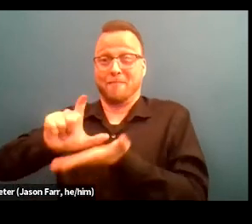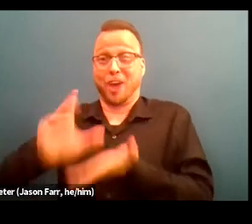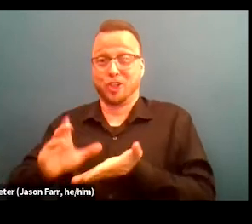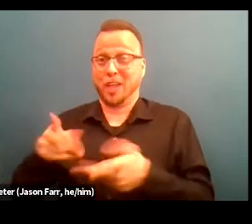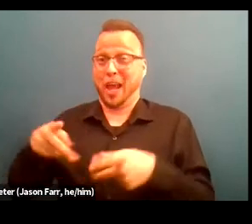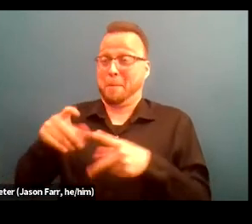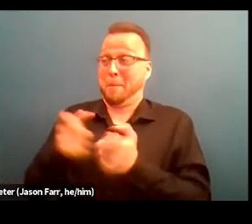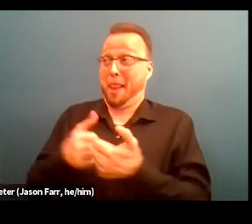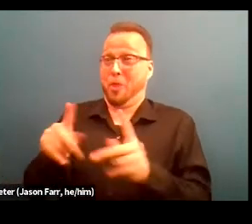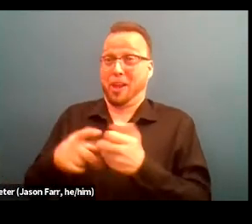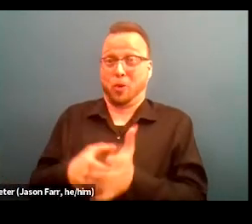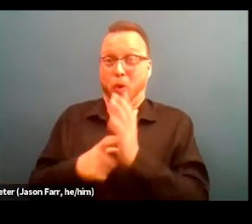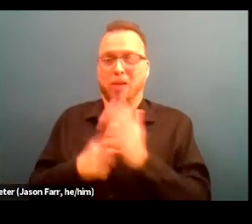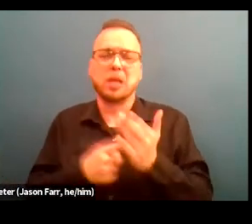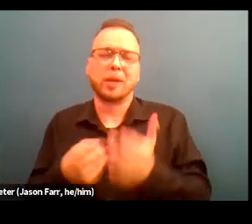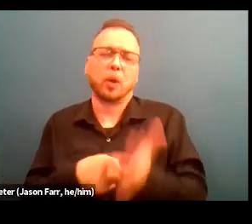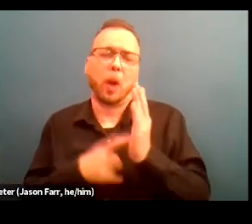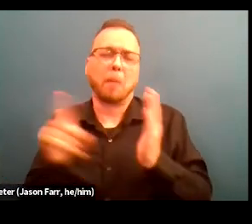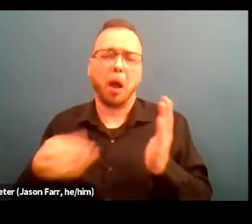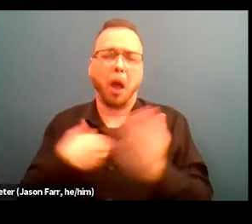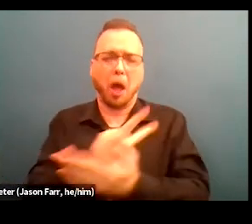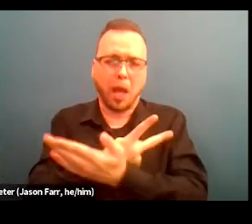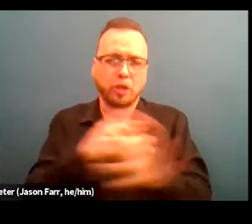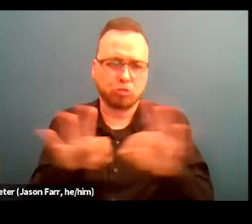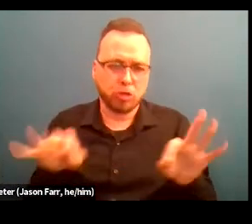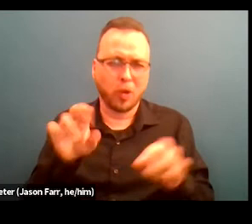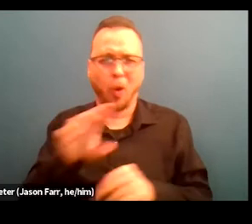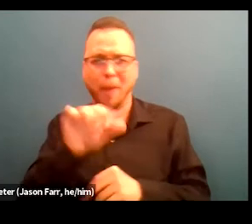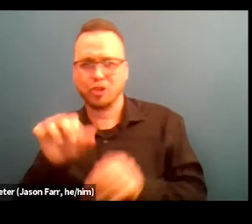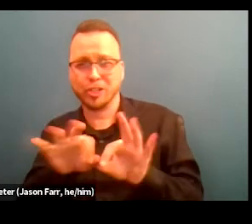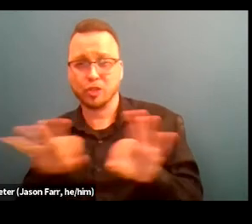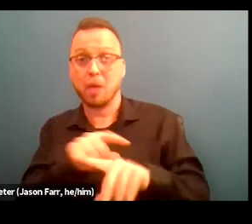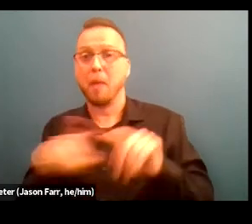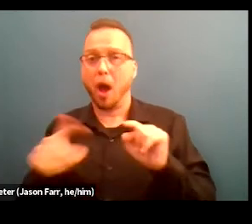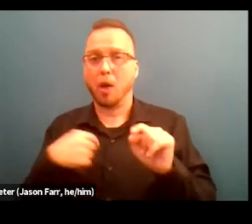that folks have a master's degree or a bachelor's degree. However, we took the time to read through all of our contracts